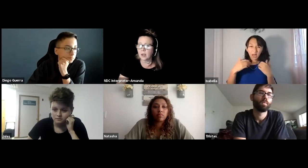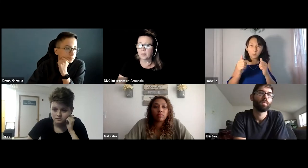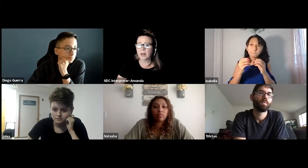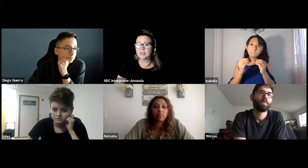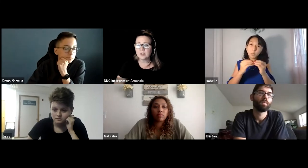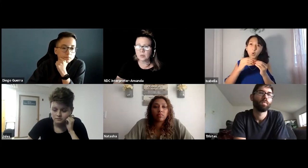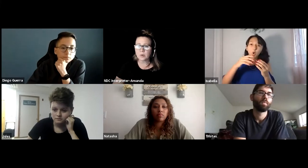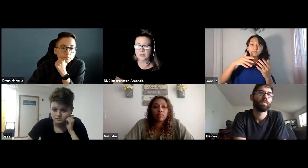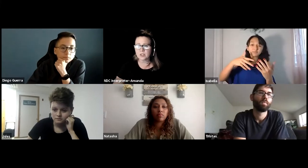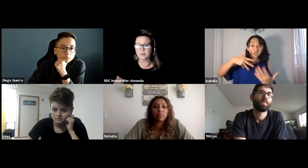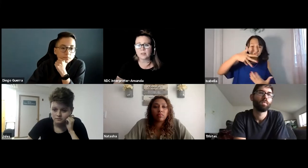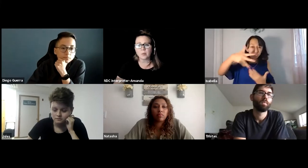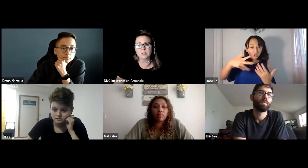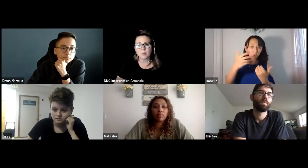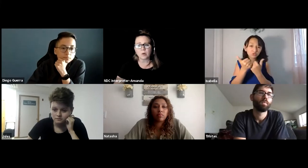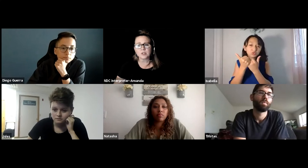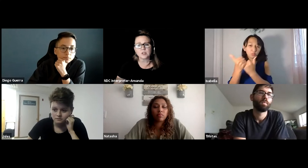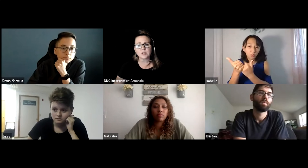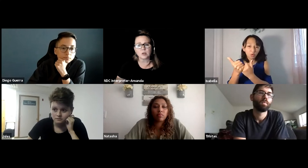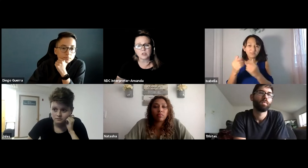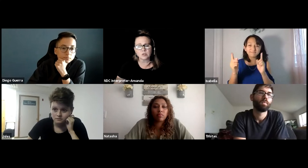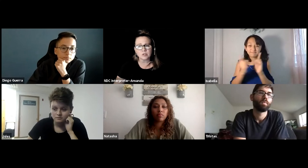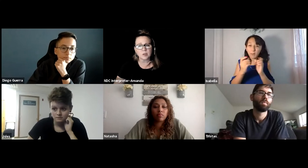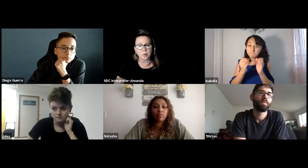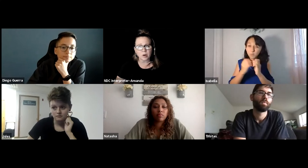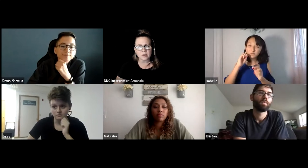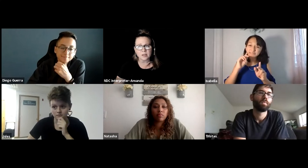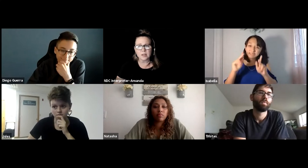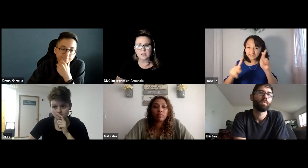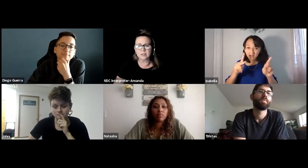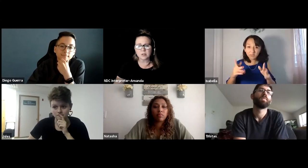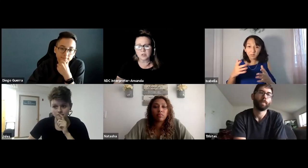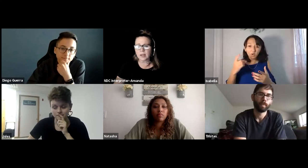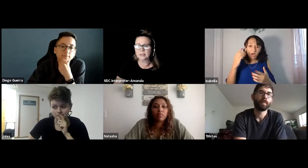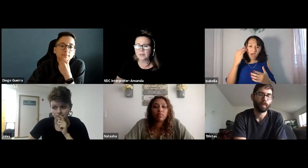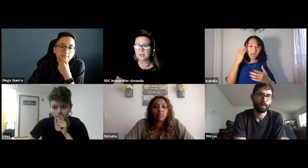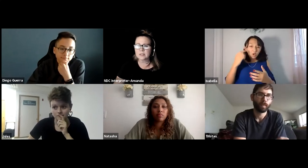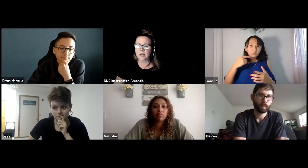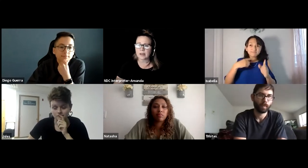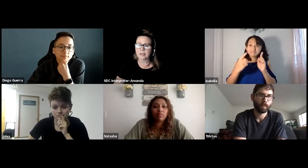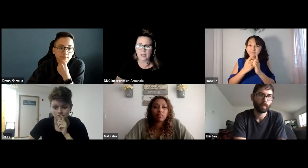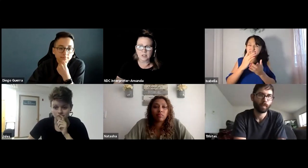But I do wish that there was more social support, social activities, that engaged